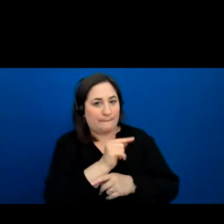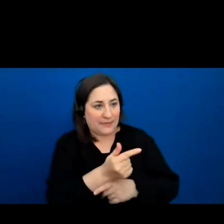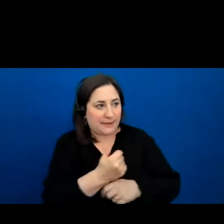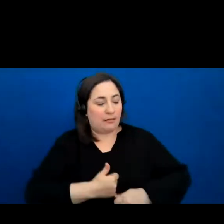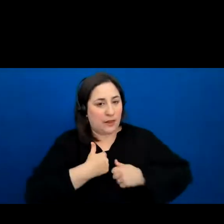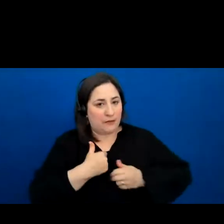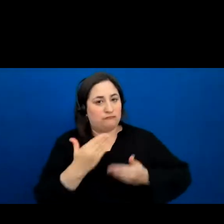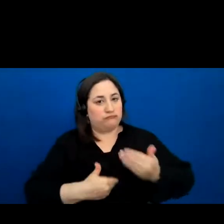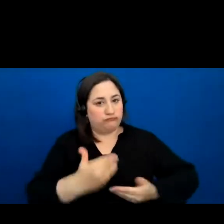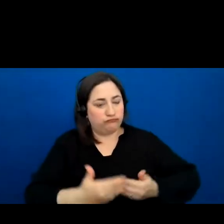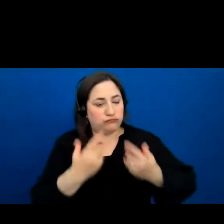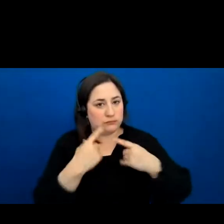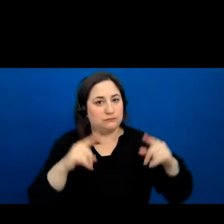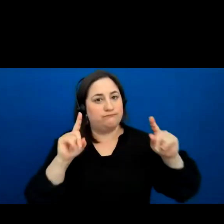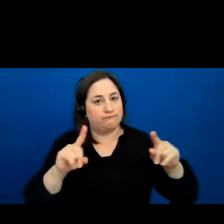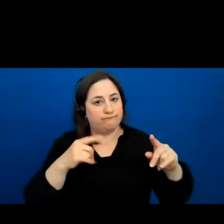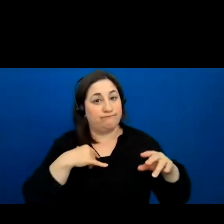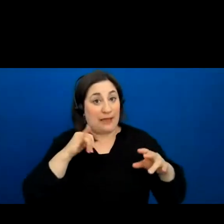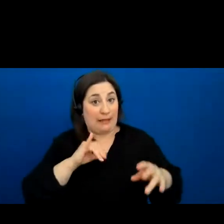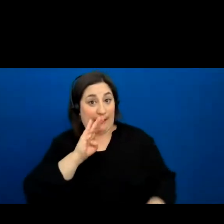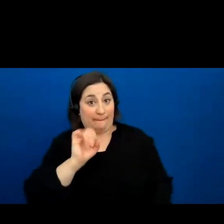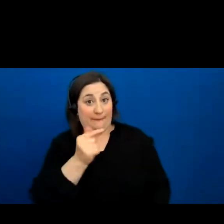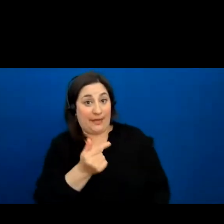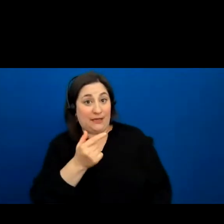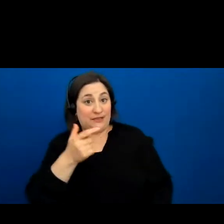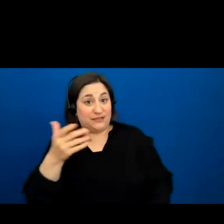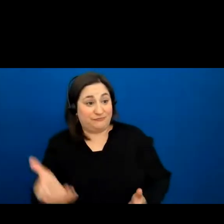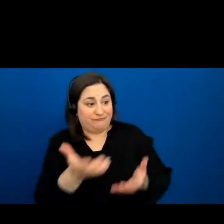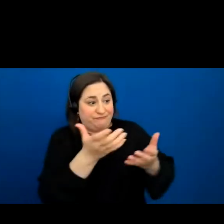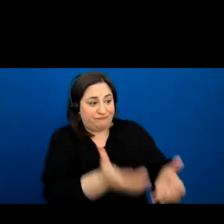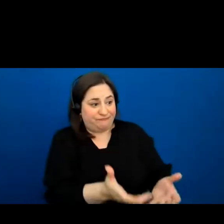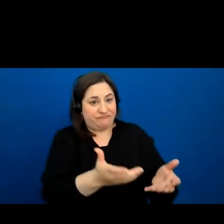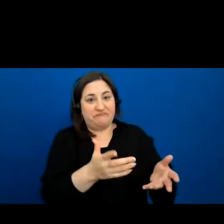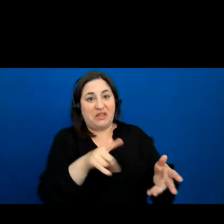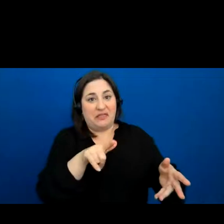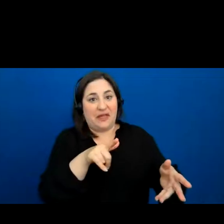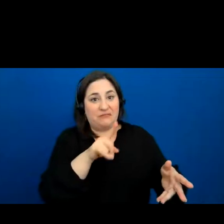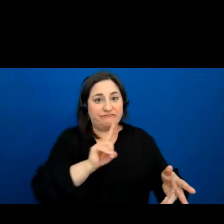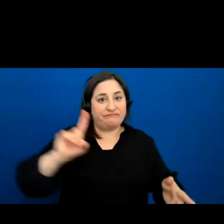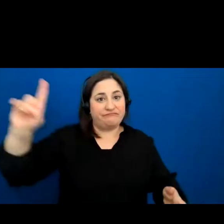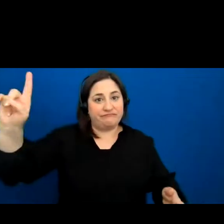this being down in front of the four food Chiefs, and left, and said it's your responsibility now.